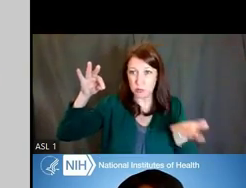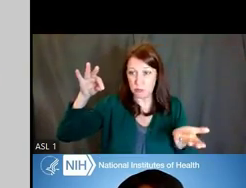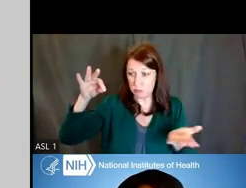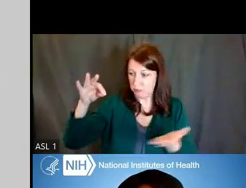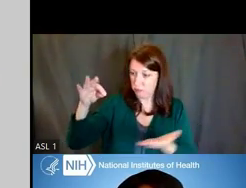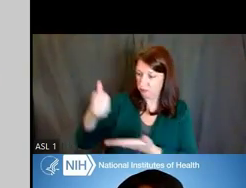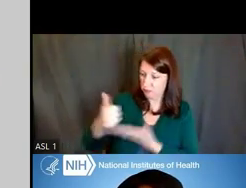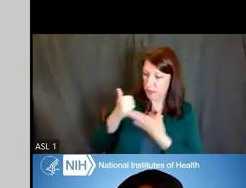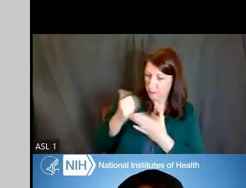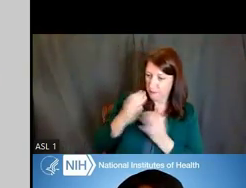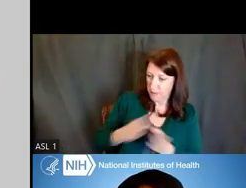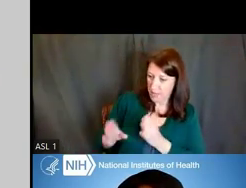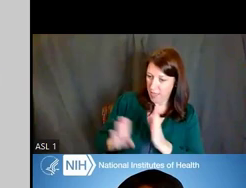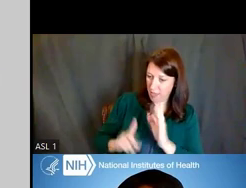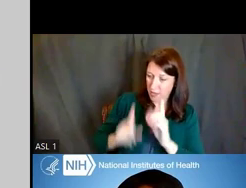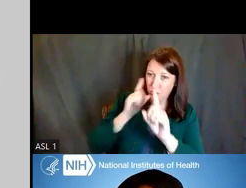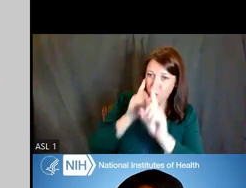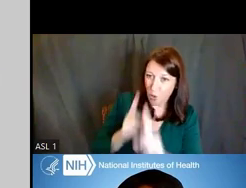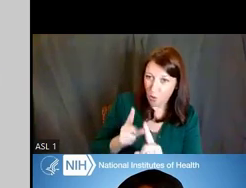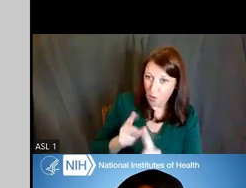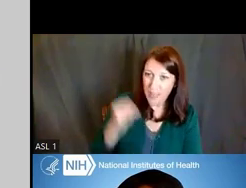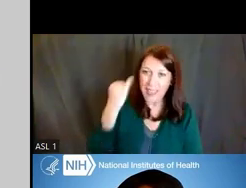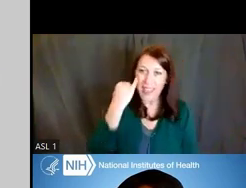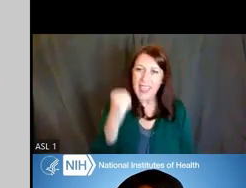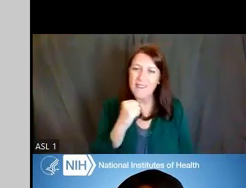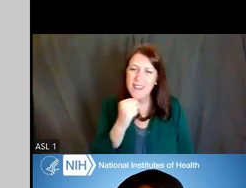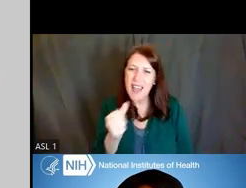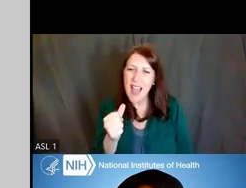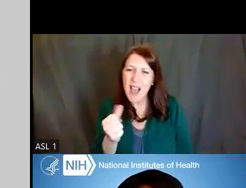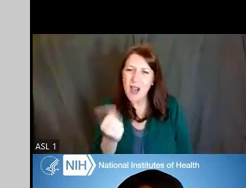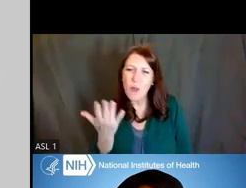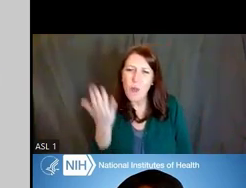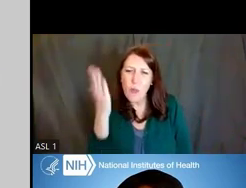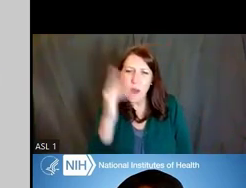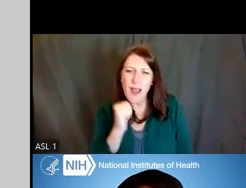If not, why not? So self-assessments are tools,